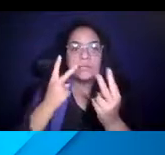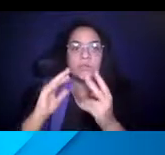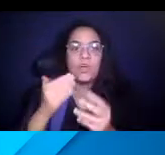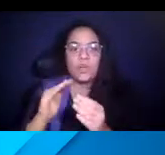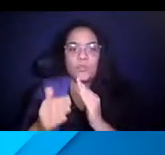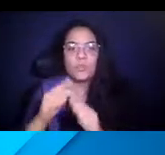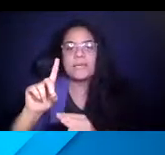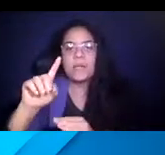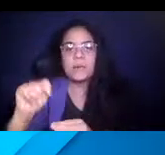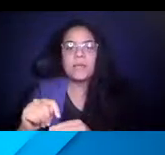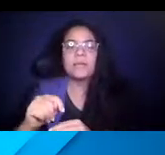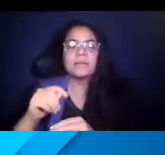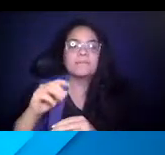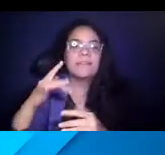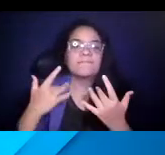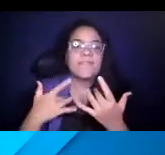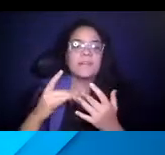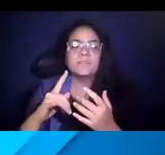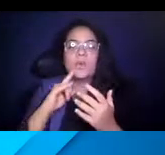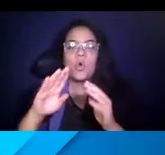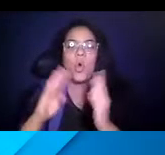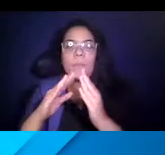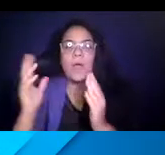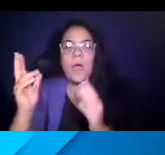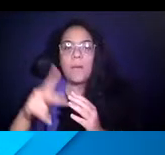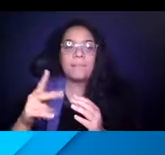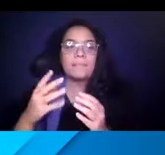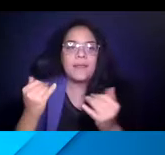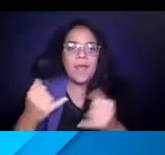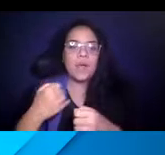14:55:57 Downtown events, those kinds of things are all opening back up and they're generating trips for us.